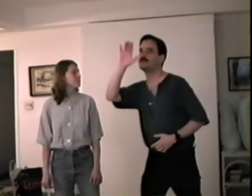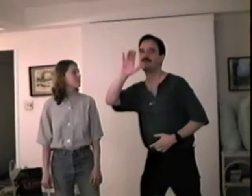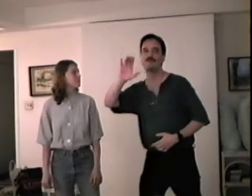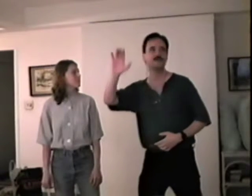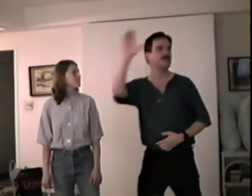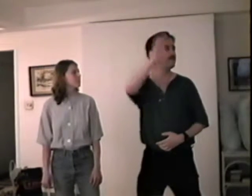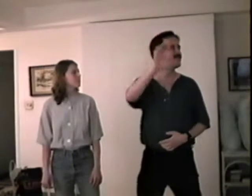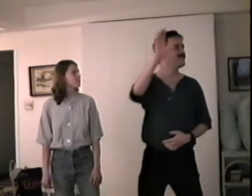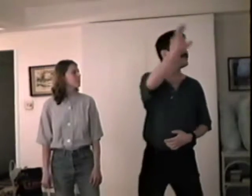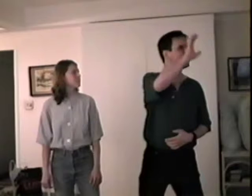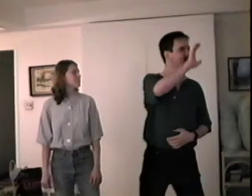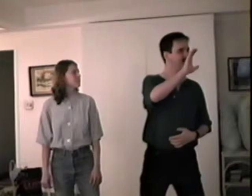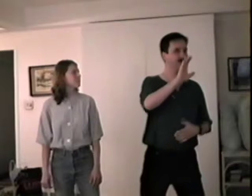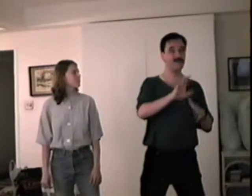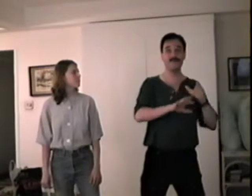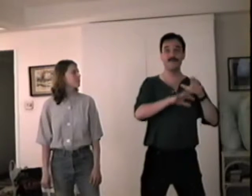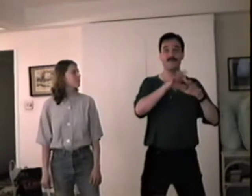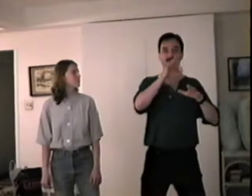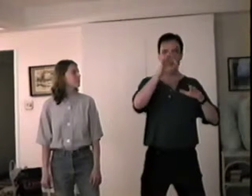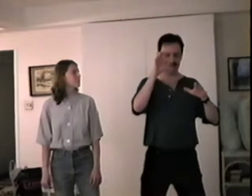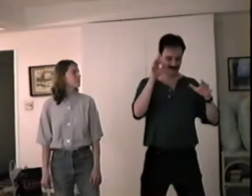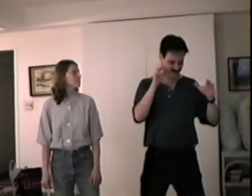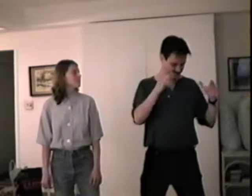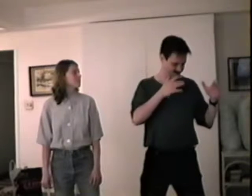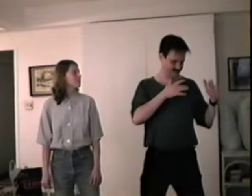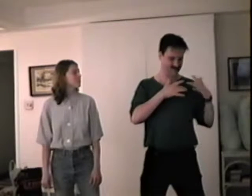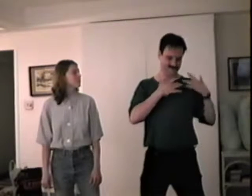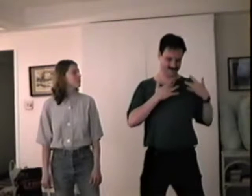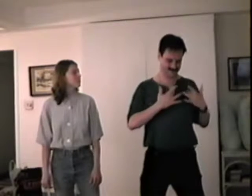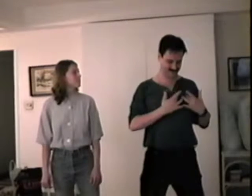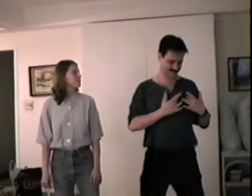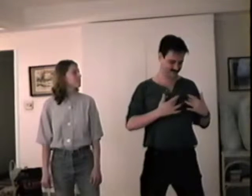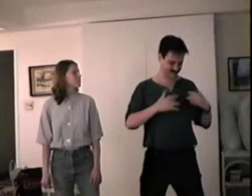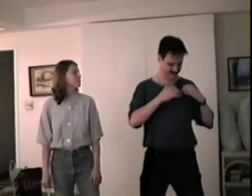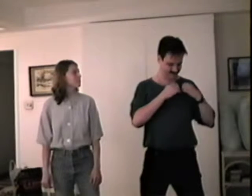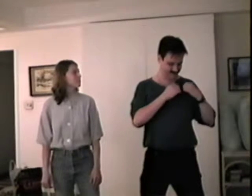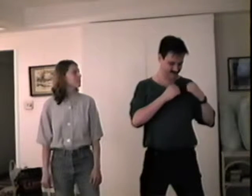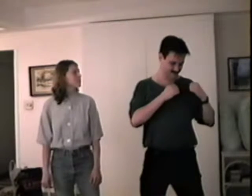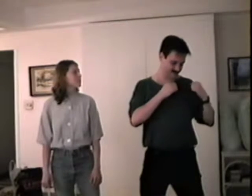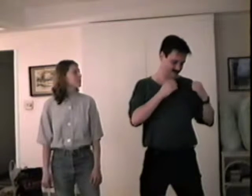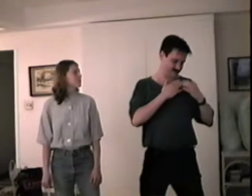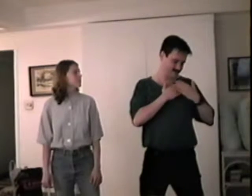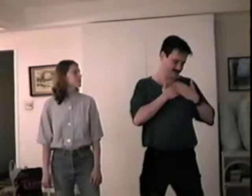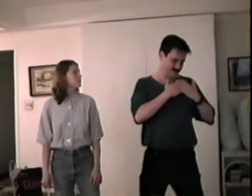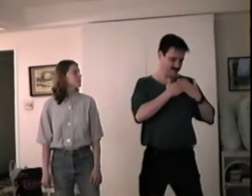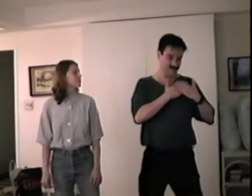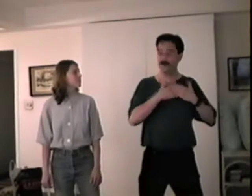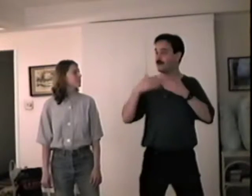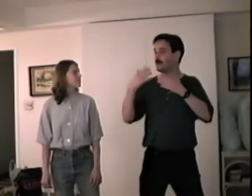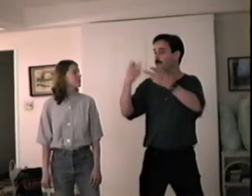It's not on any chart, You must find it with your heart.